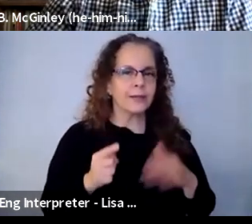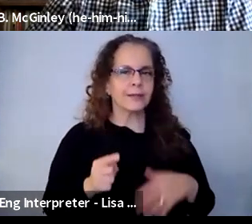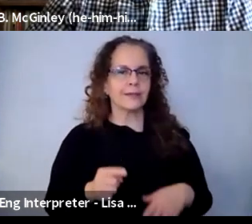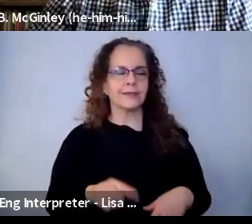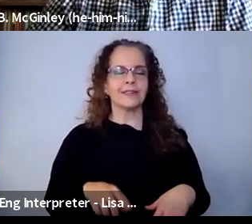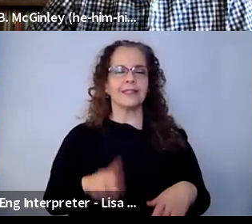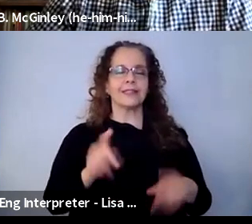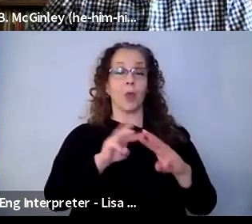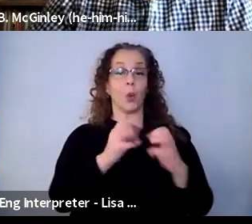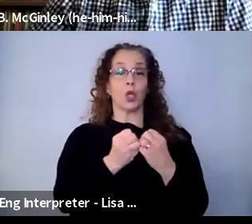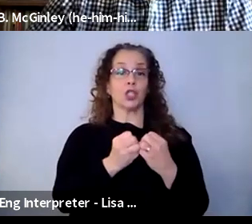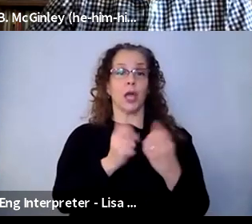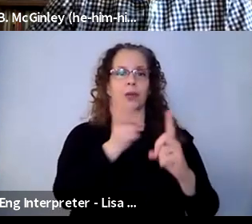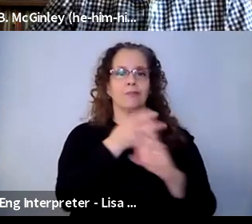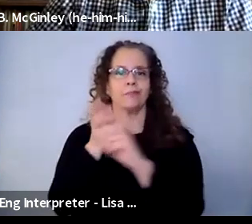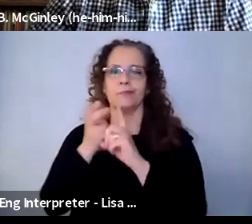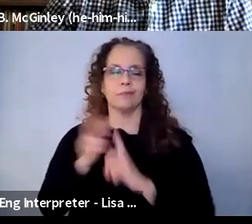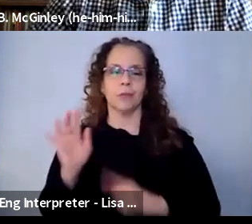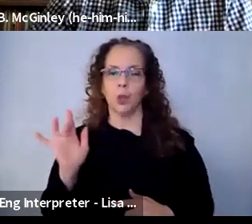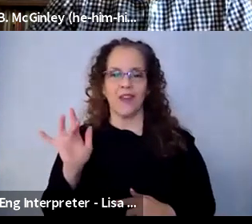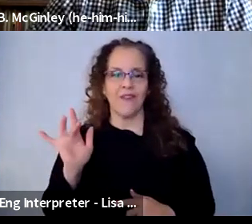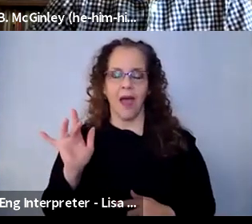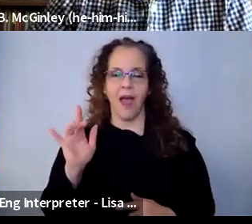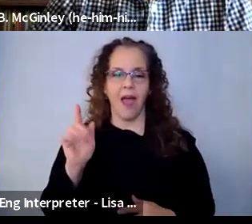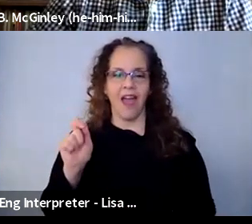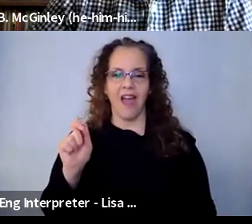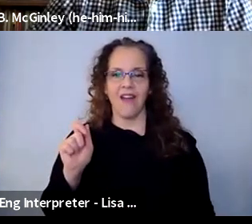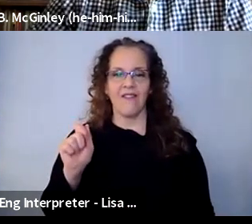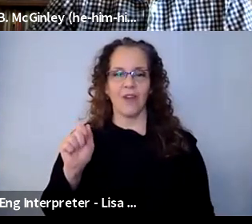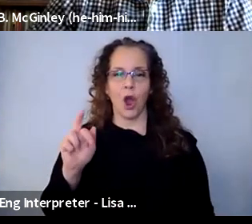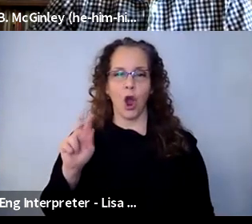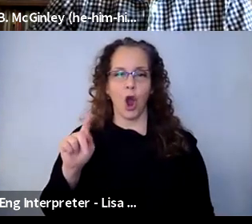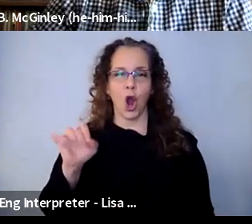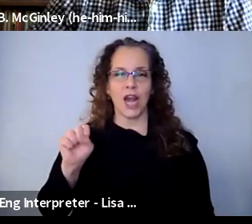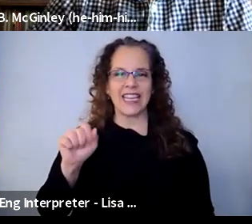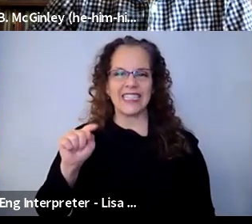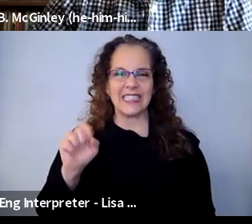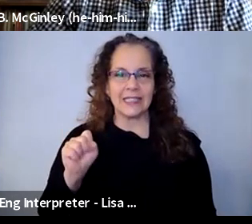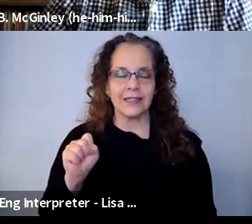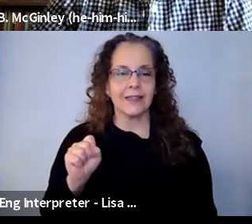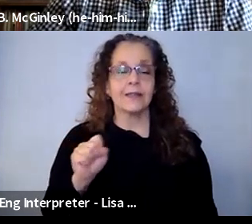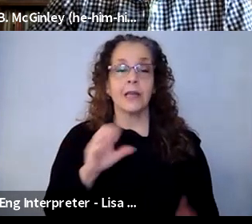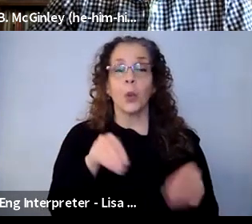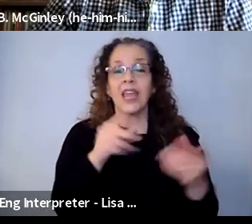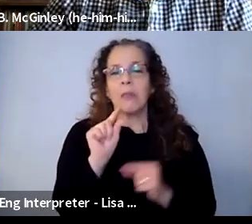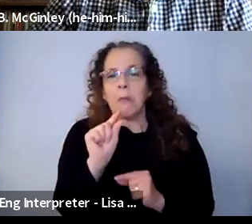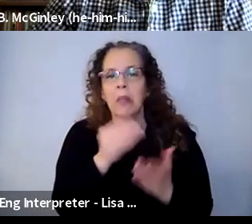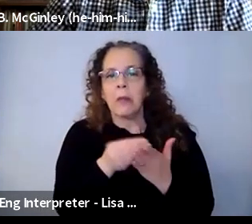literally recruited 25 artists in our community of affiliated artists, and literally gave them a little money and said, "Go